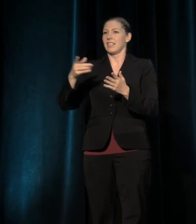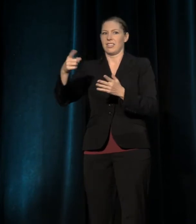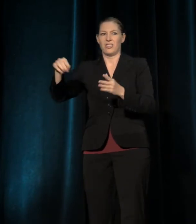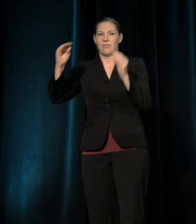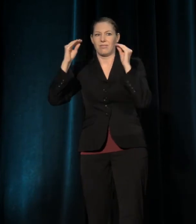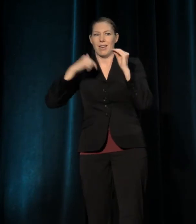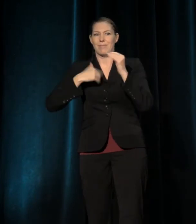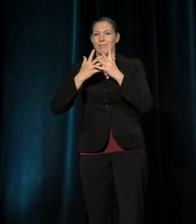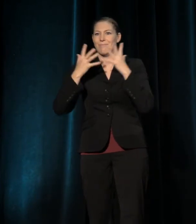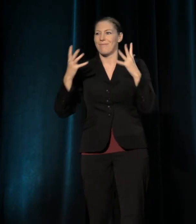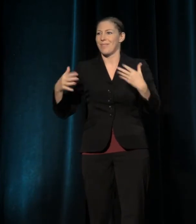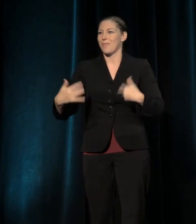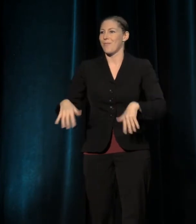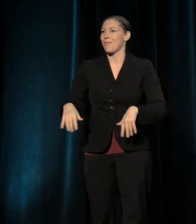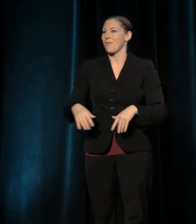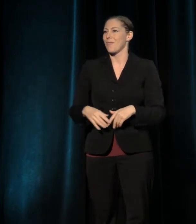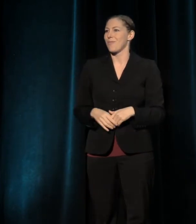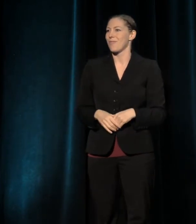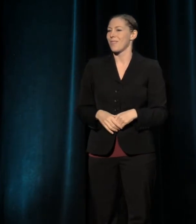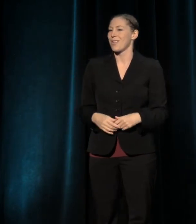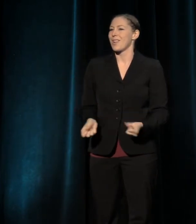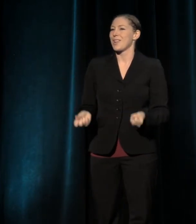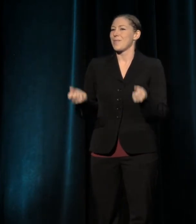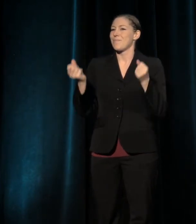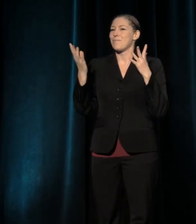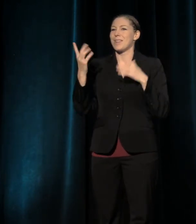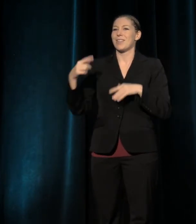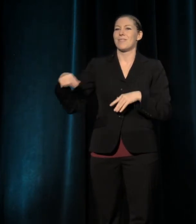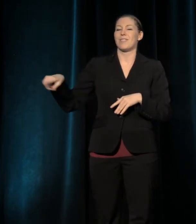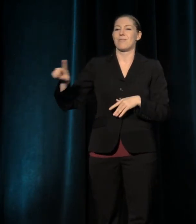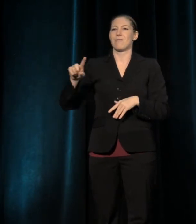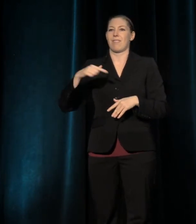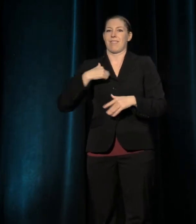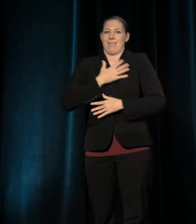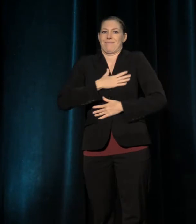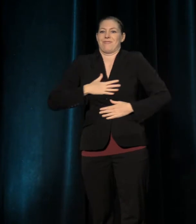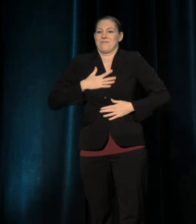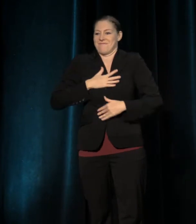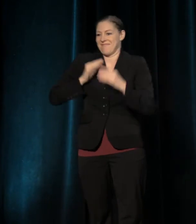And many people here who I've had the enormous pleasure of trying to help learn.